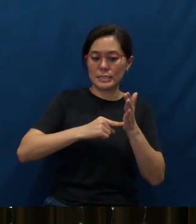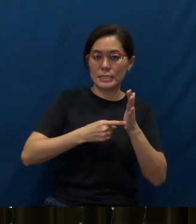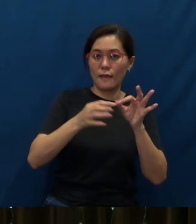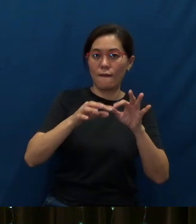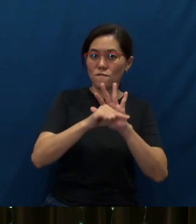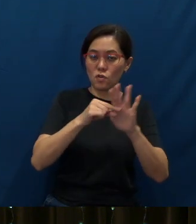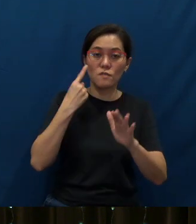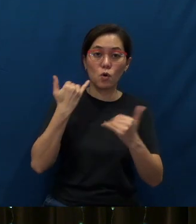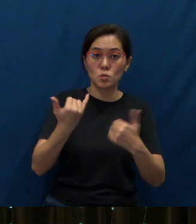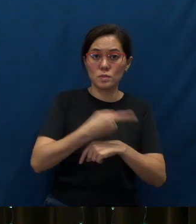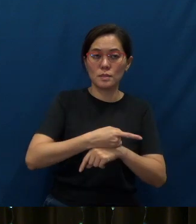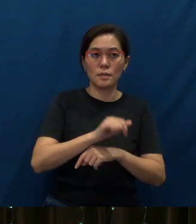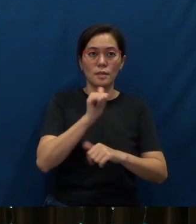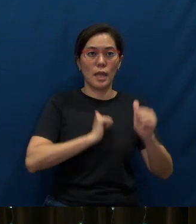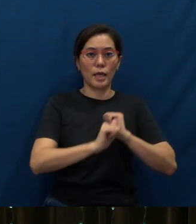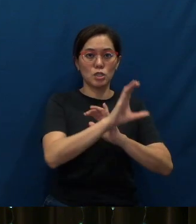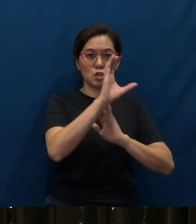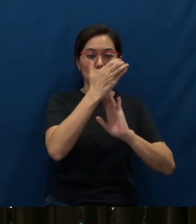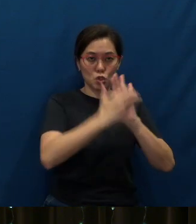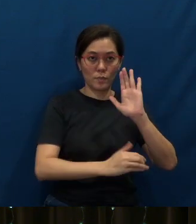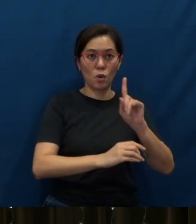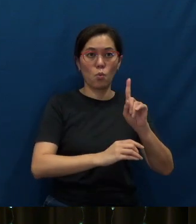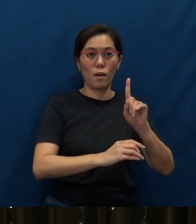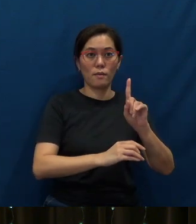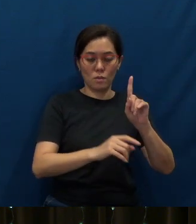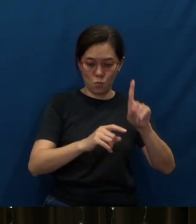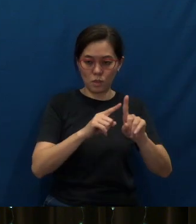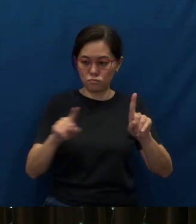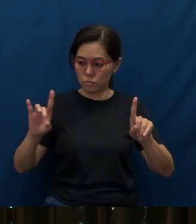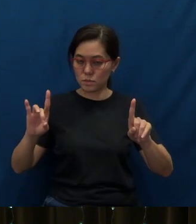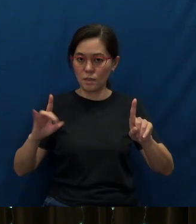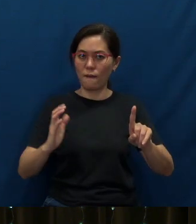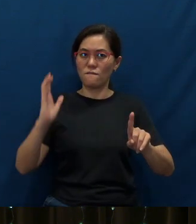Acts chapter 1, verse 1 to 8: In my former book, Theophilus,